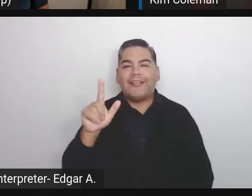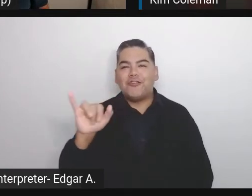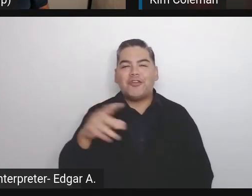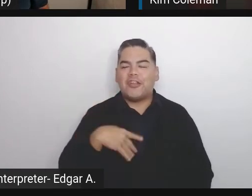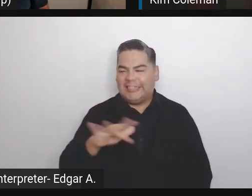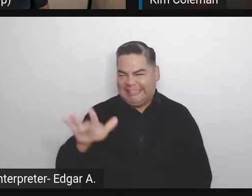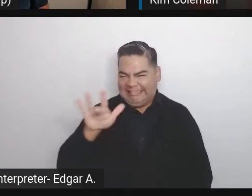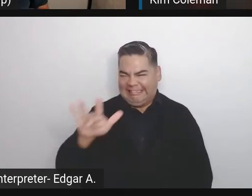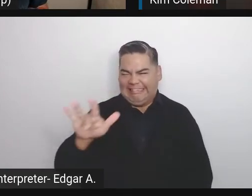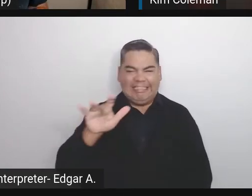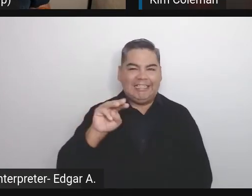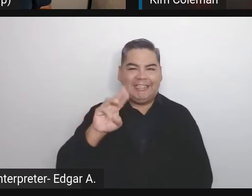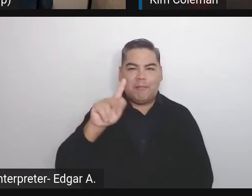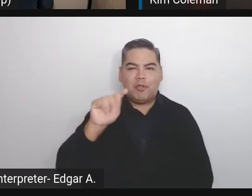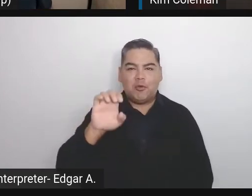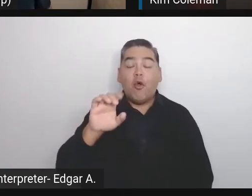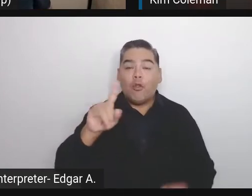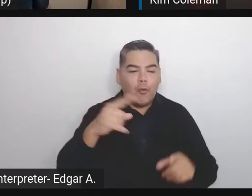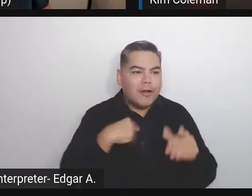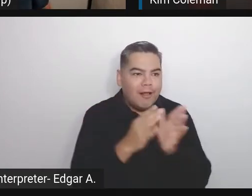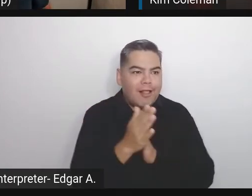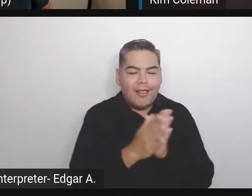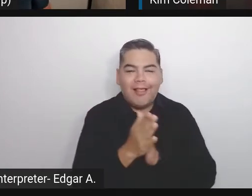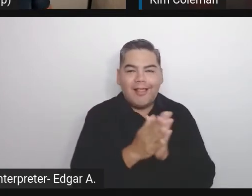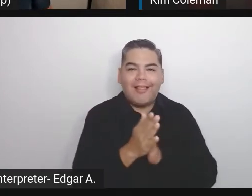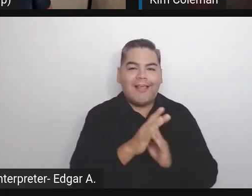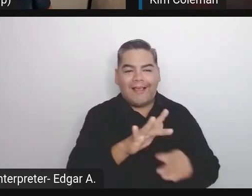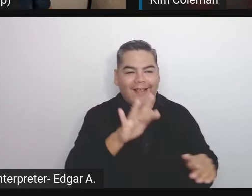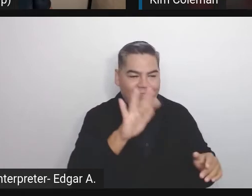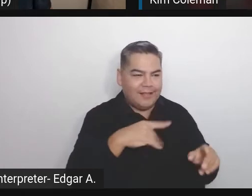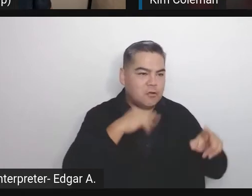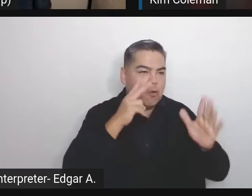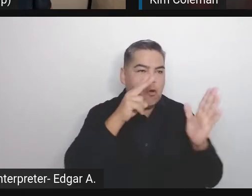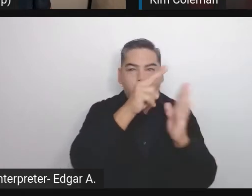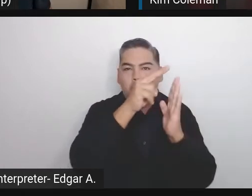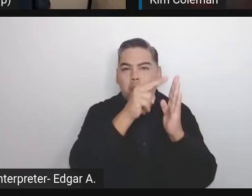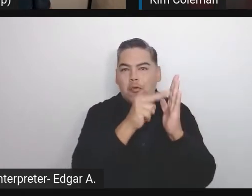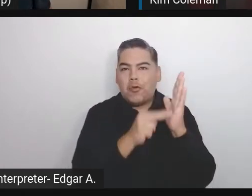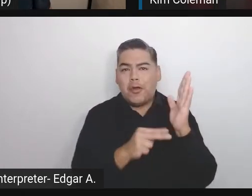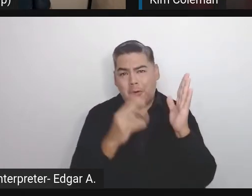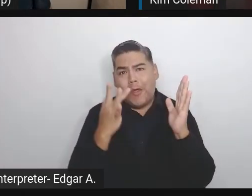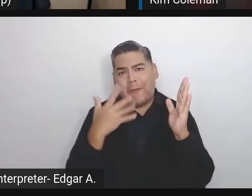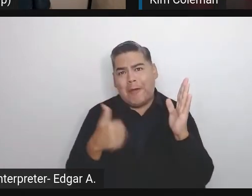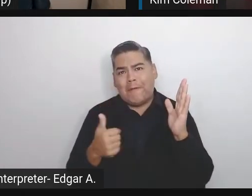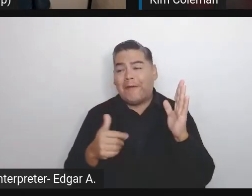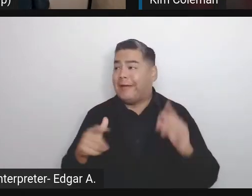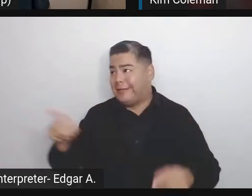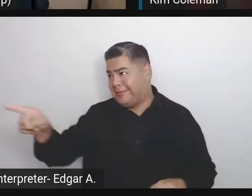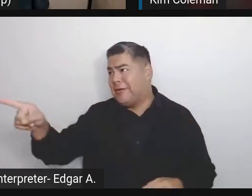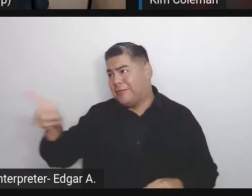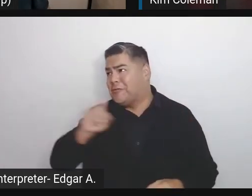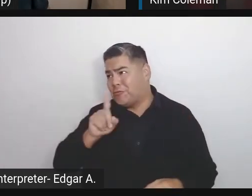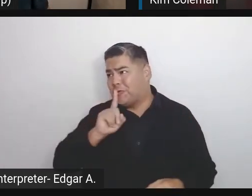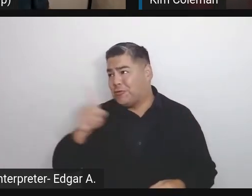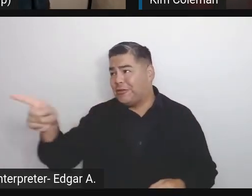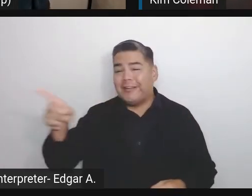the ones that you really like to be part of. Plugins channels a little scary. No.